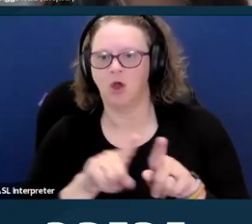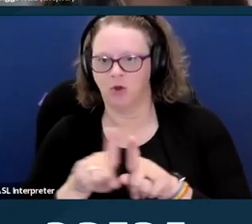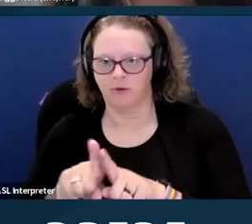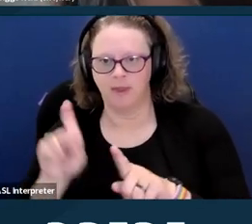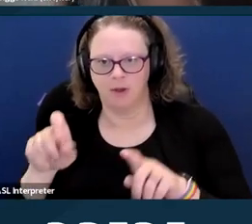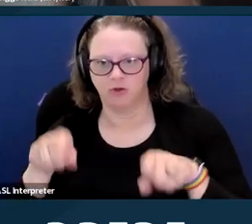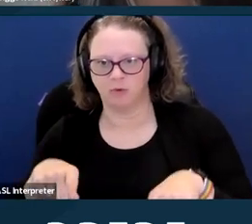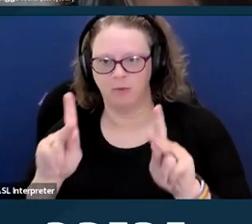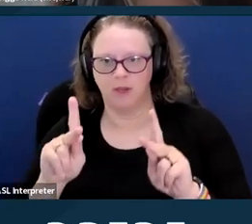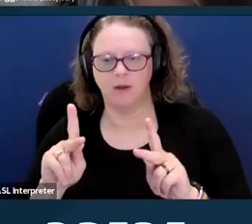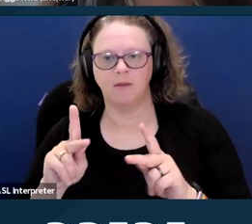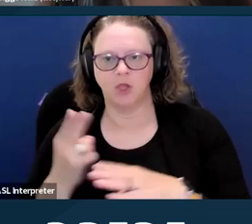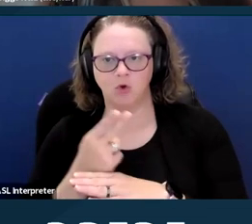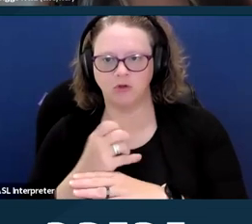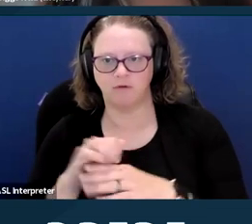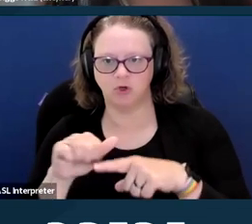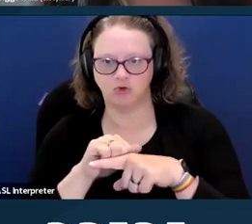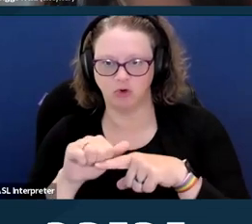except under certain limited circumstances.